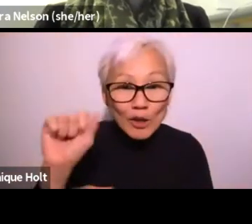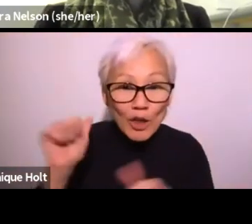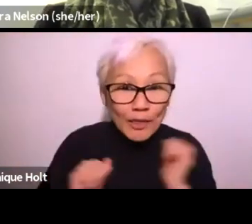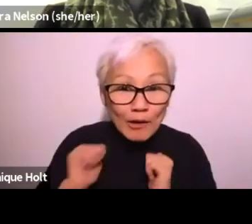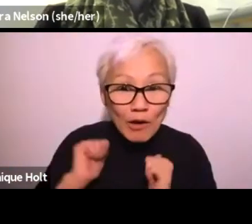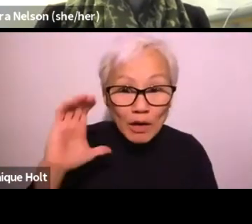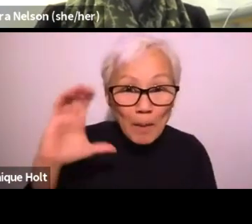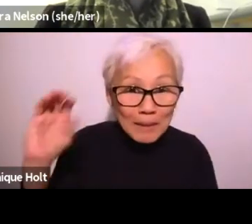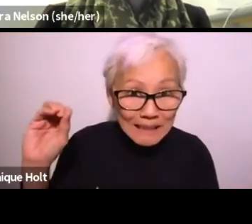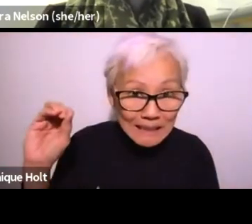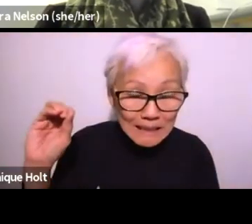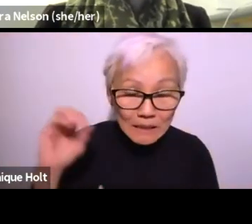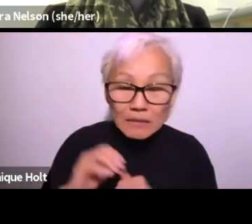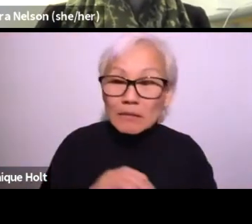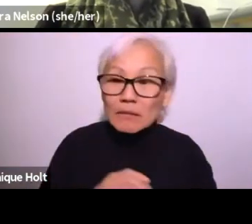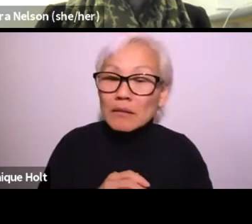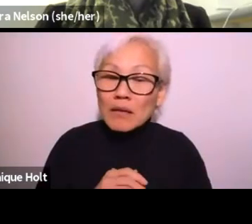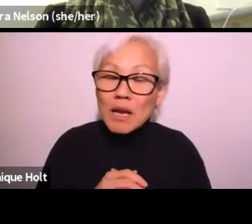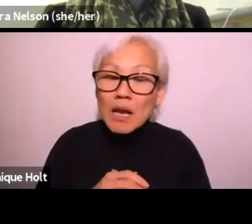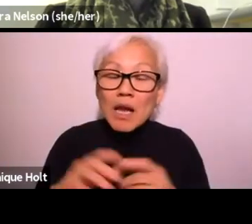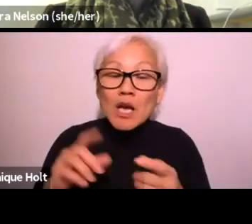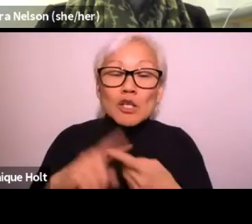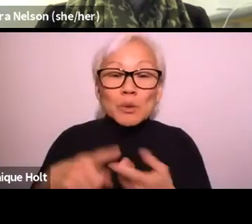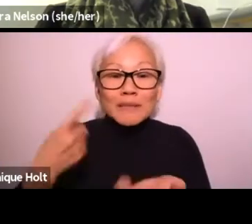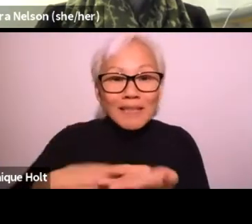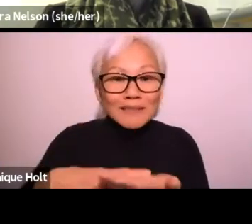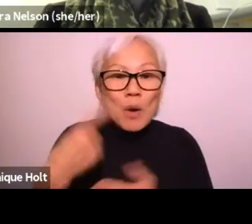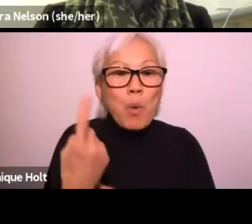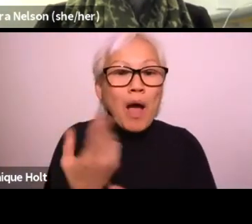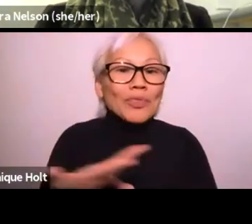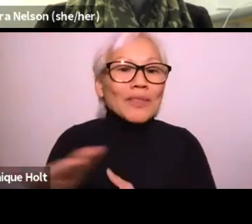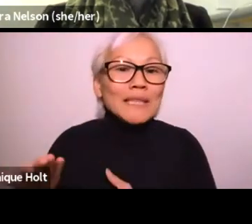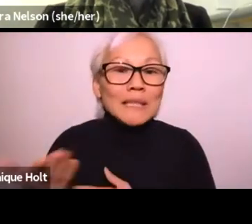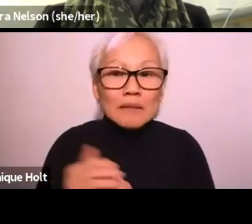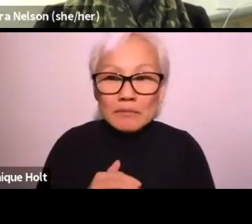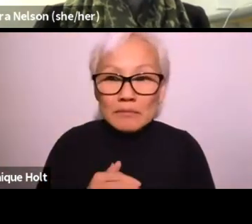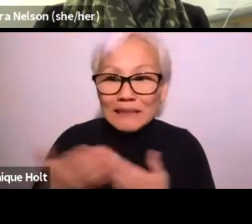with all the Seattle theater companies to discuss one thing: